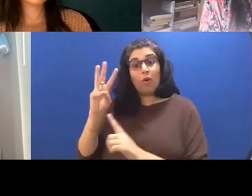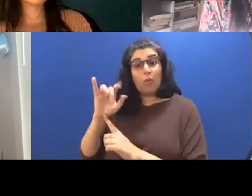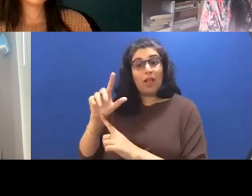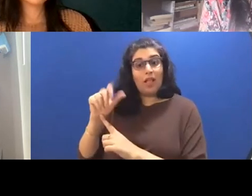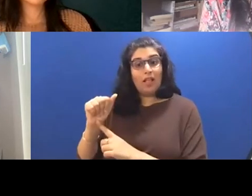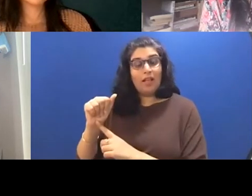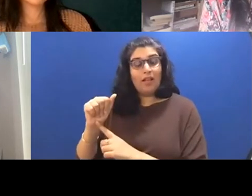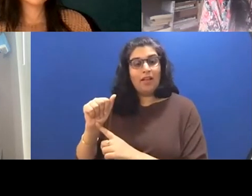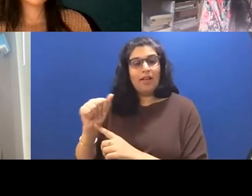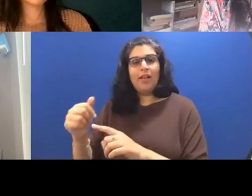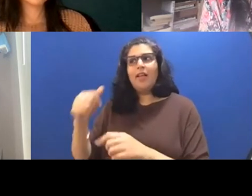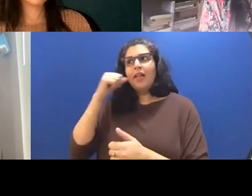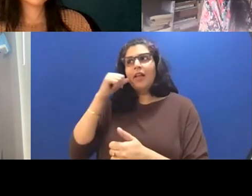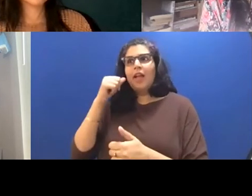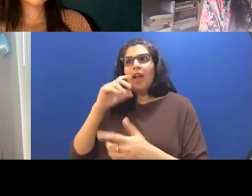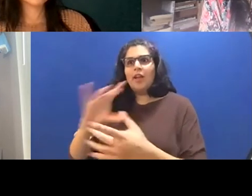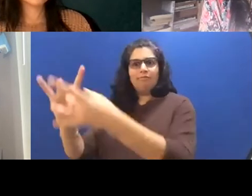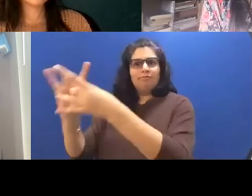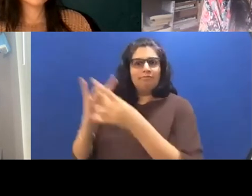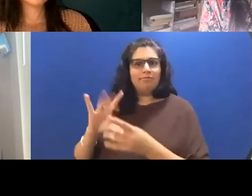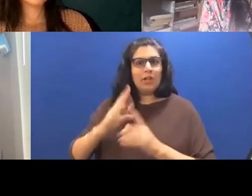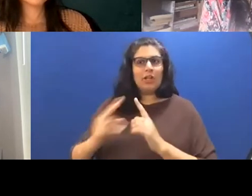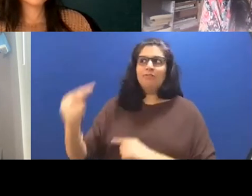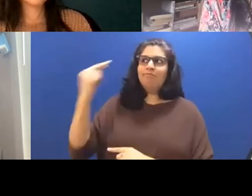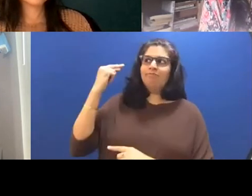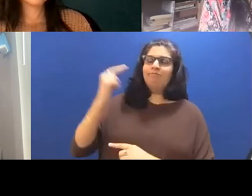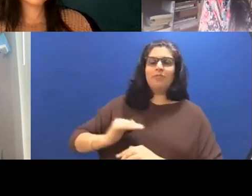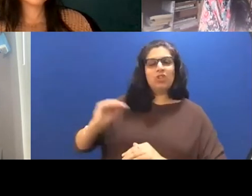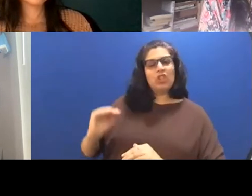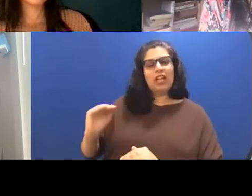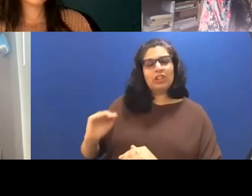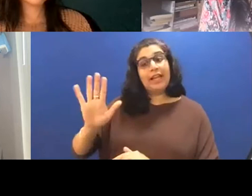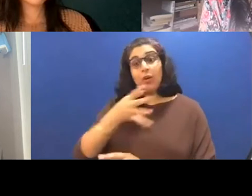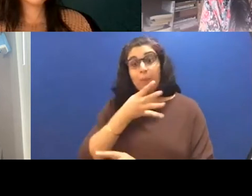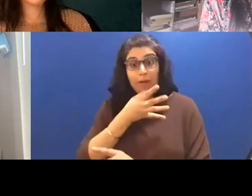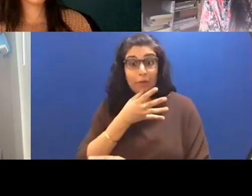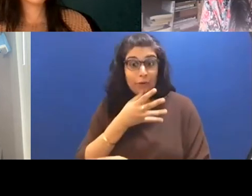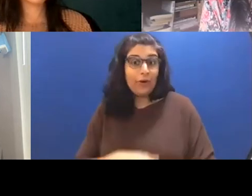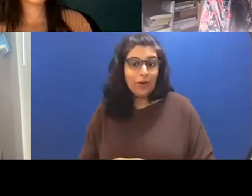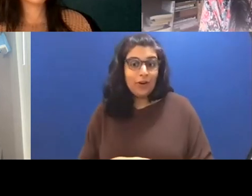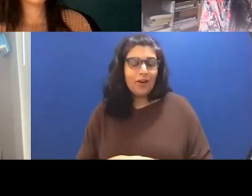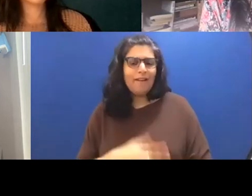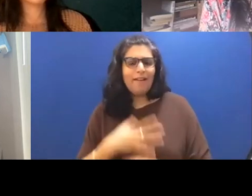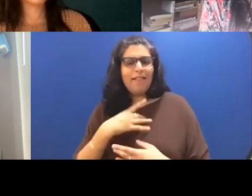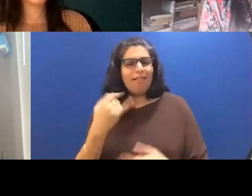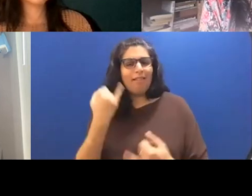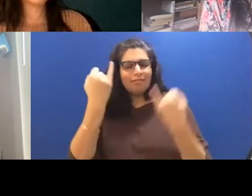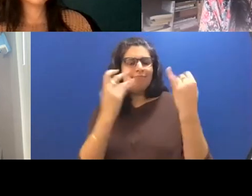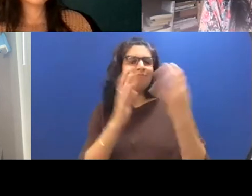childhood and specifically her mother. Um, and I liked the idea of having flowers be